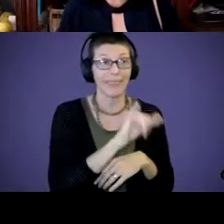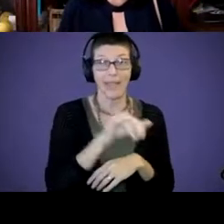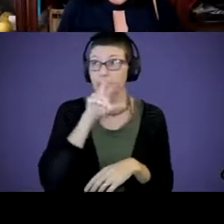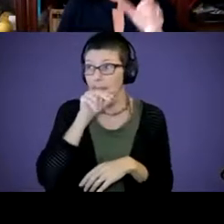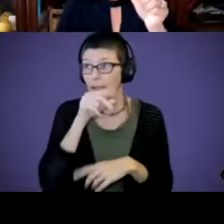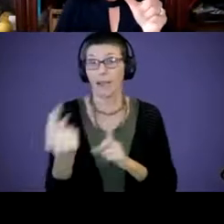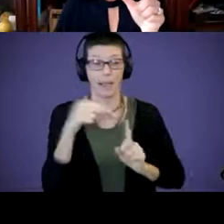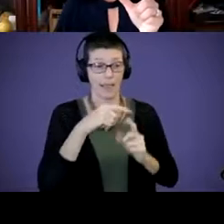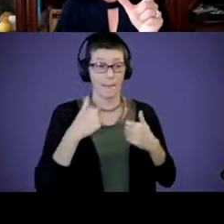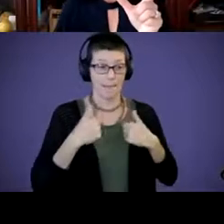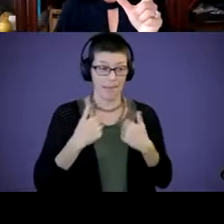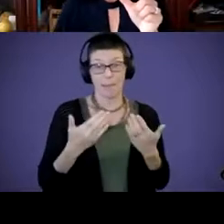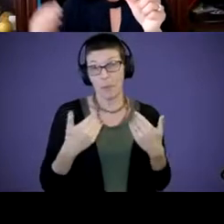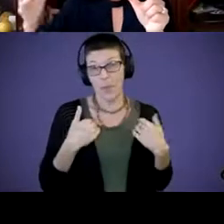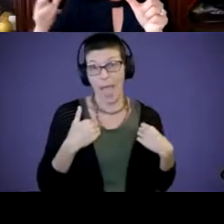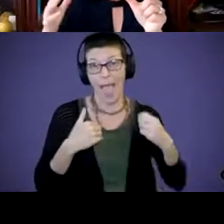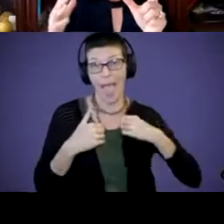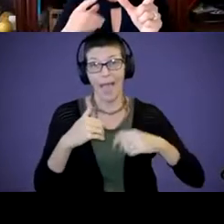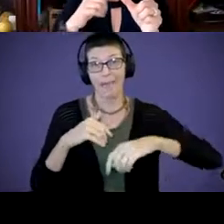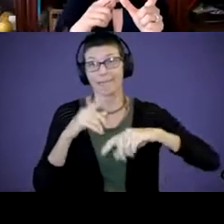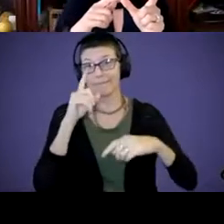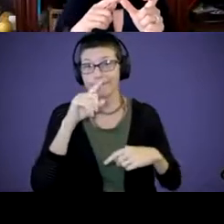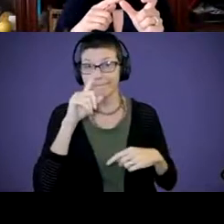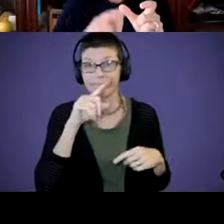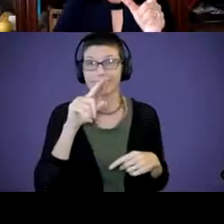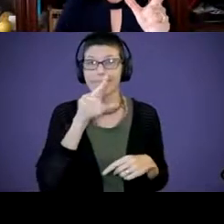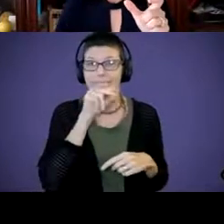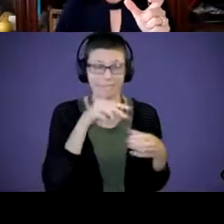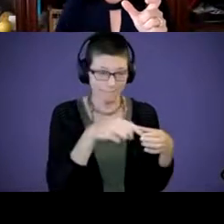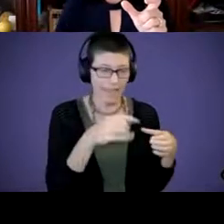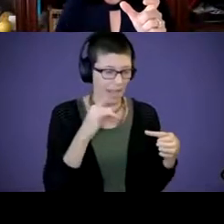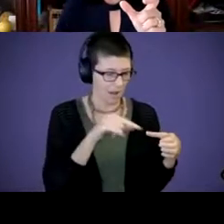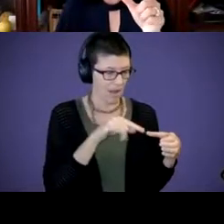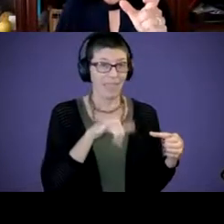maybe you have a rubber ducky. How do we associate this is a duck? This duck is not real. This duck